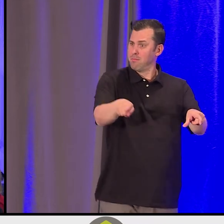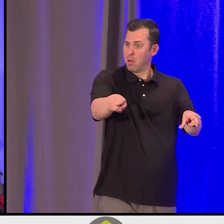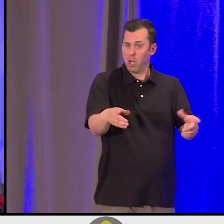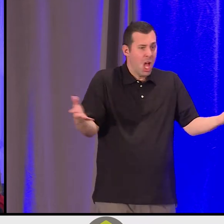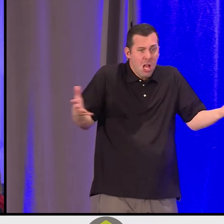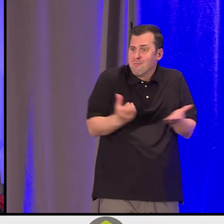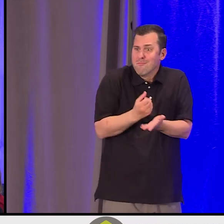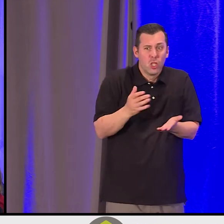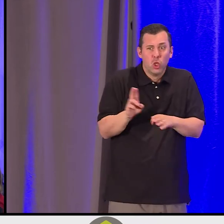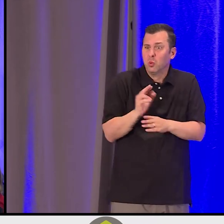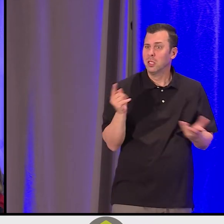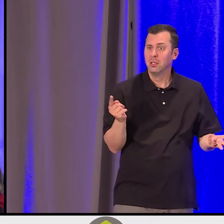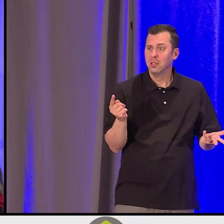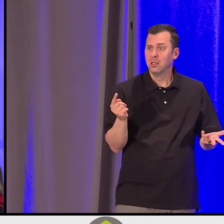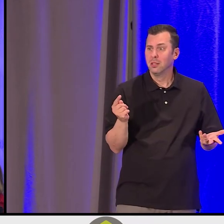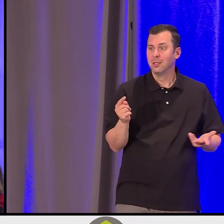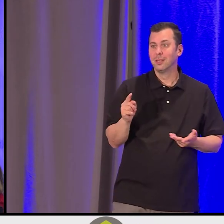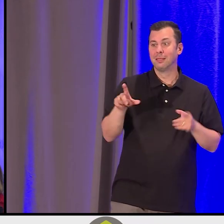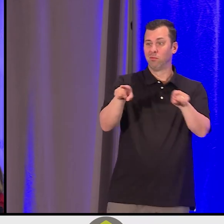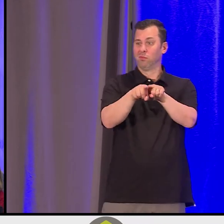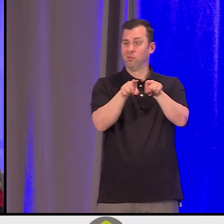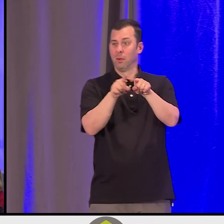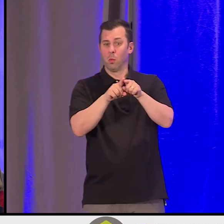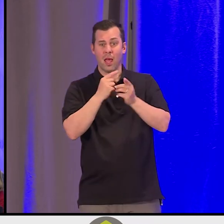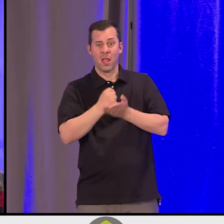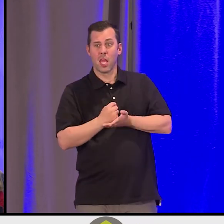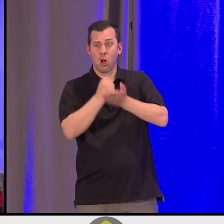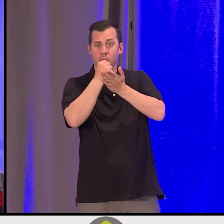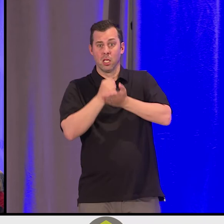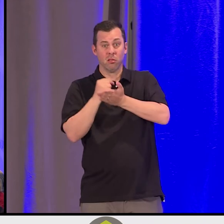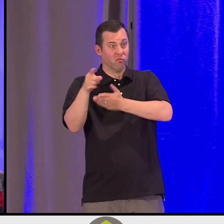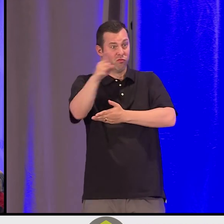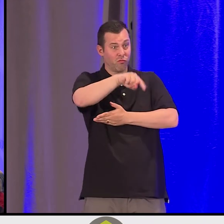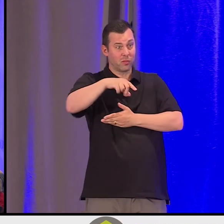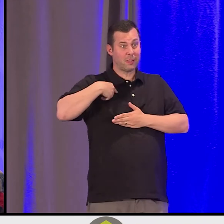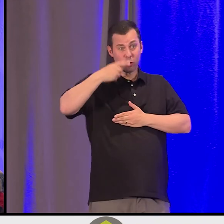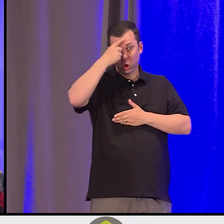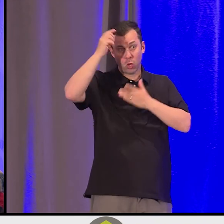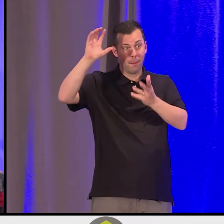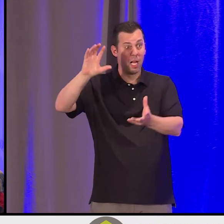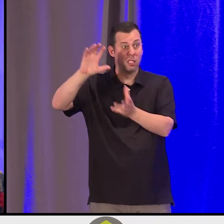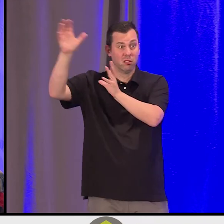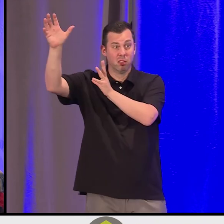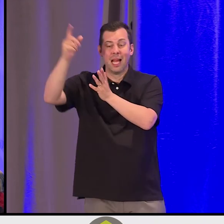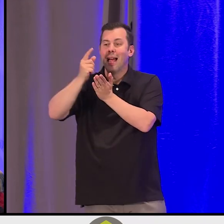They used to have you have deep somatic experiences with your trauma. They encourage you to touch on it.